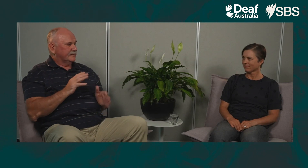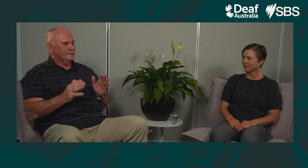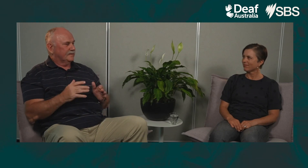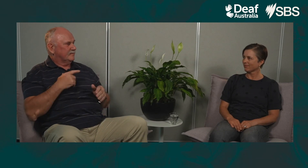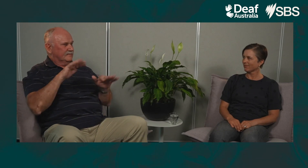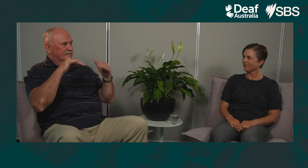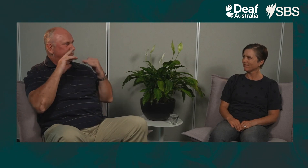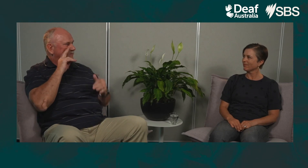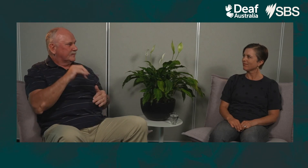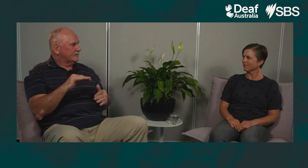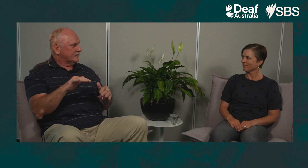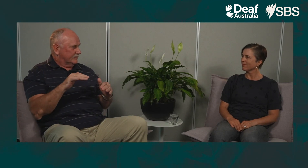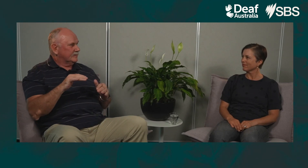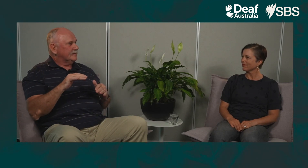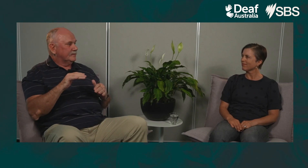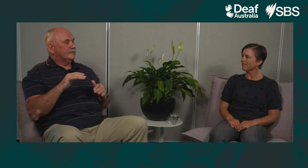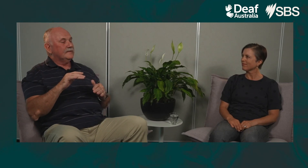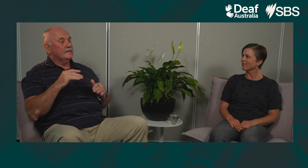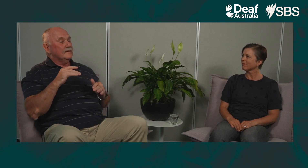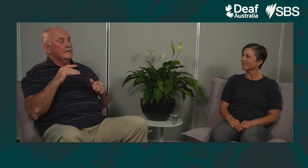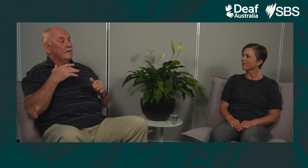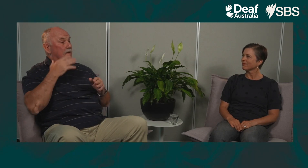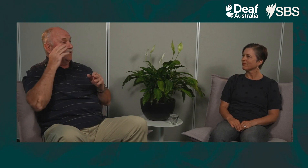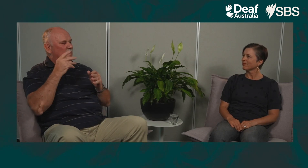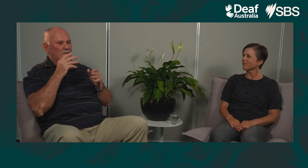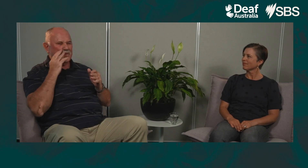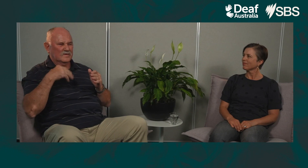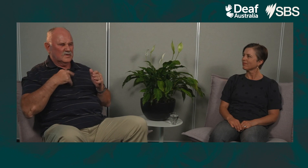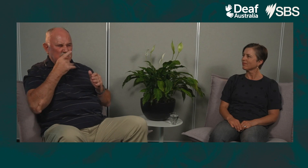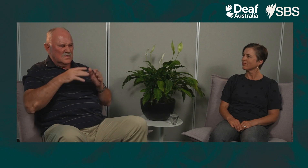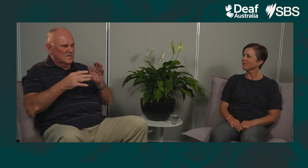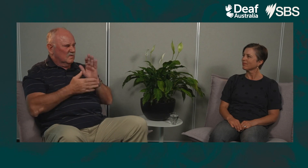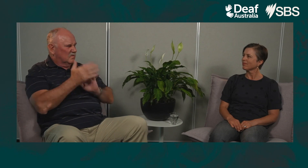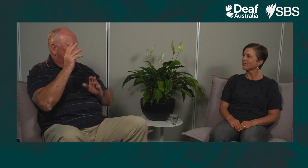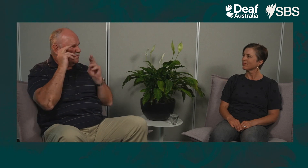And it wasn't as obvious. But it was kind of a shameful thing to be signing in public.